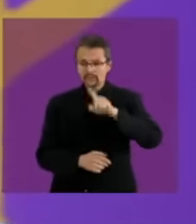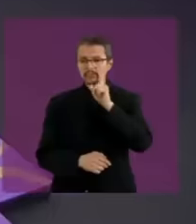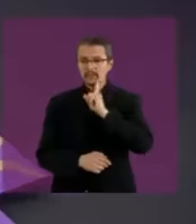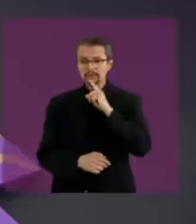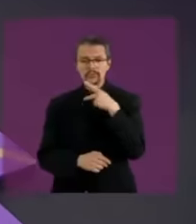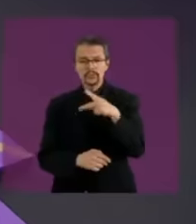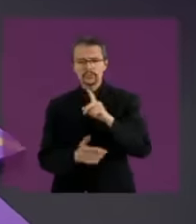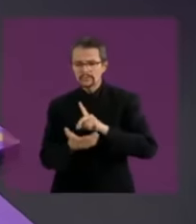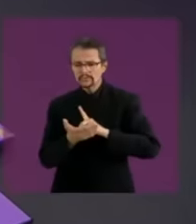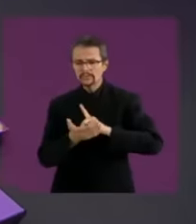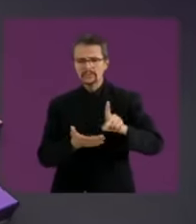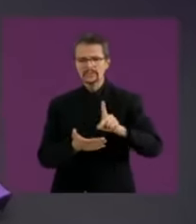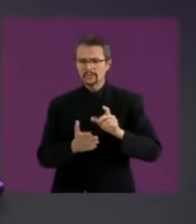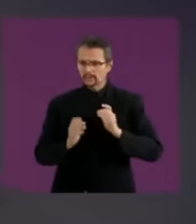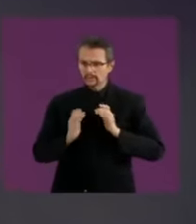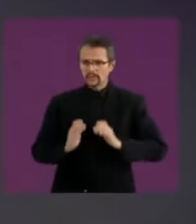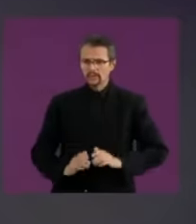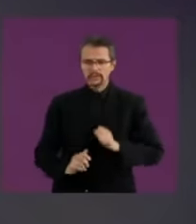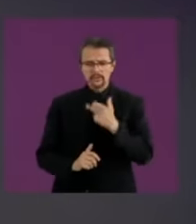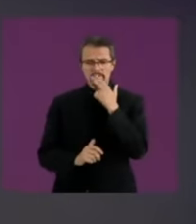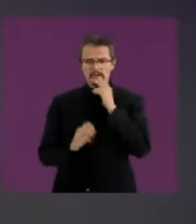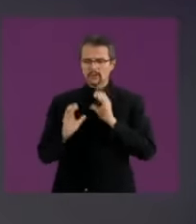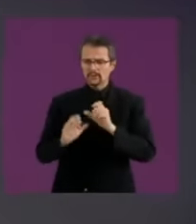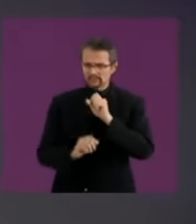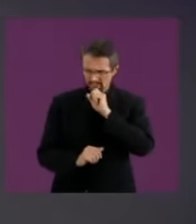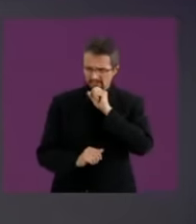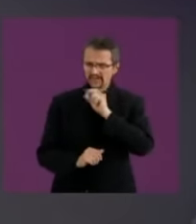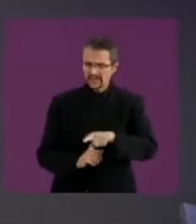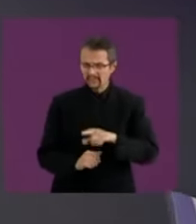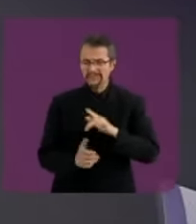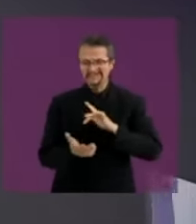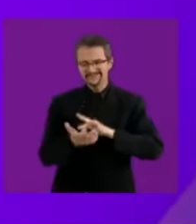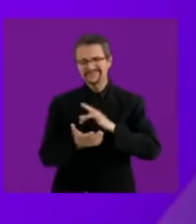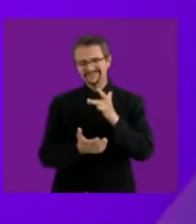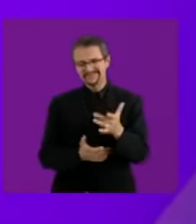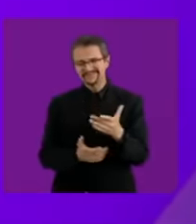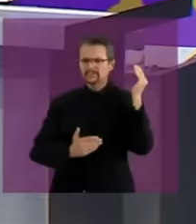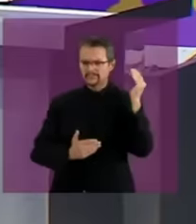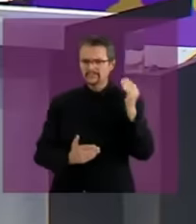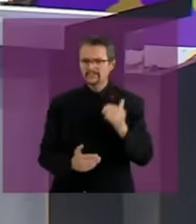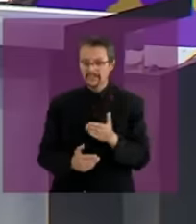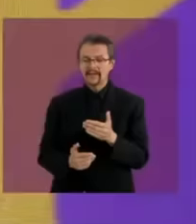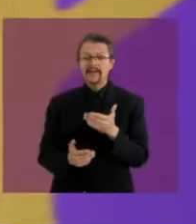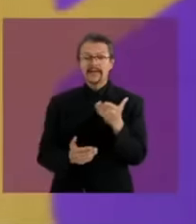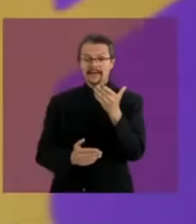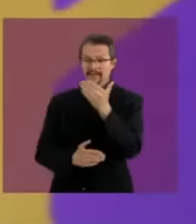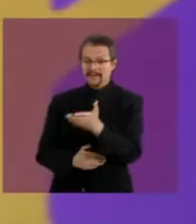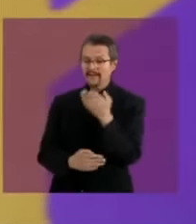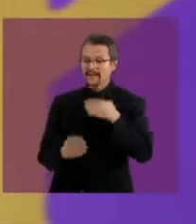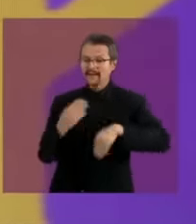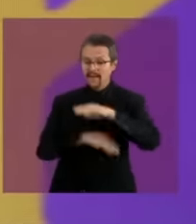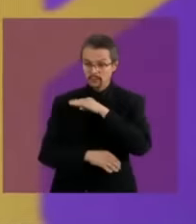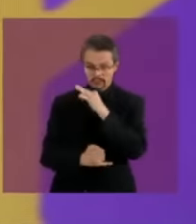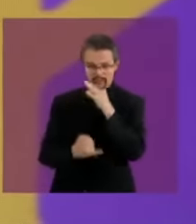physical Thank you candidate Now we are going with the candidate Jorge corn Yes of course the people